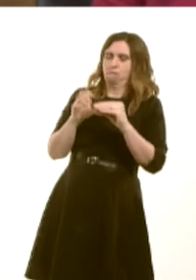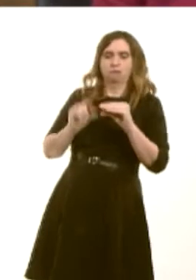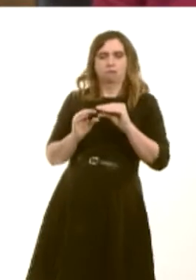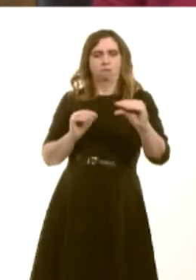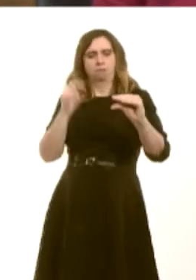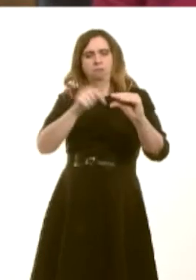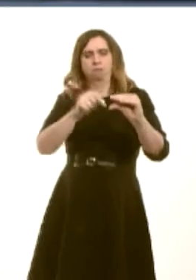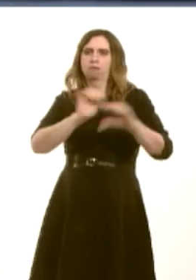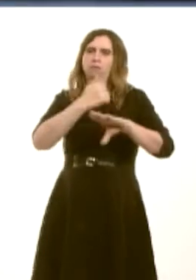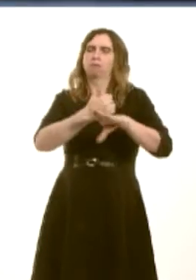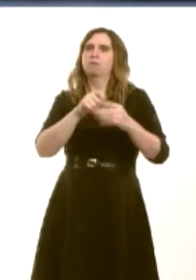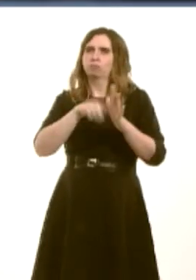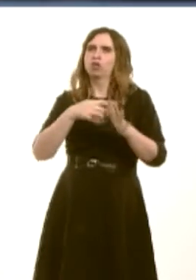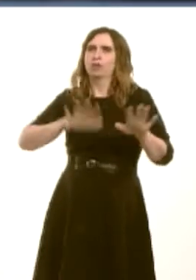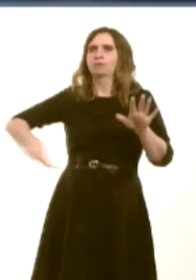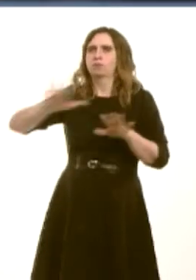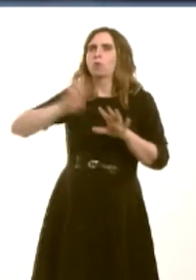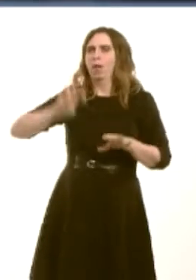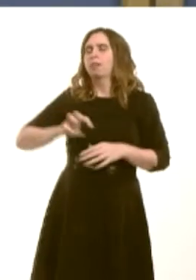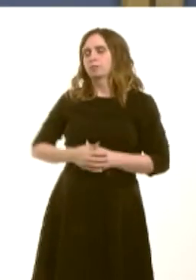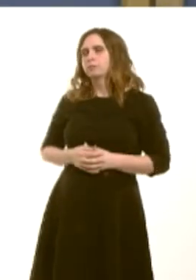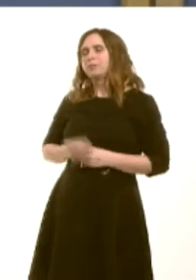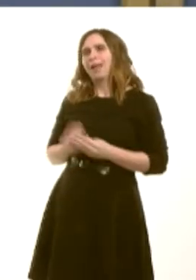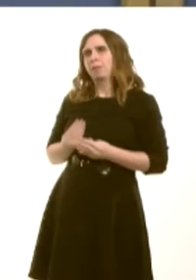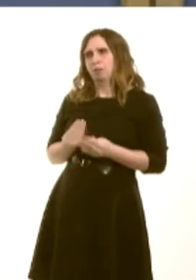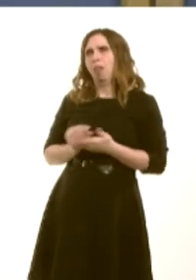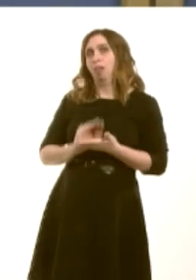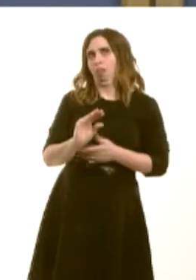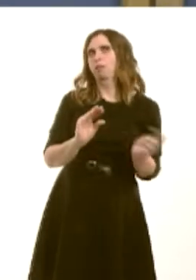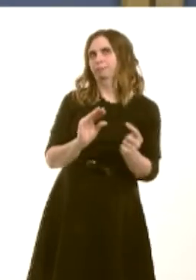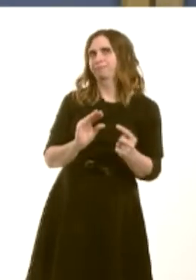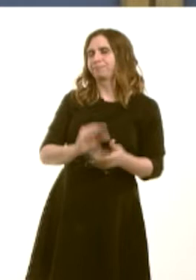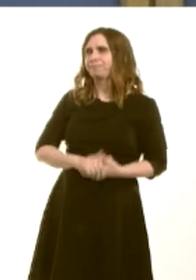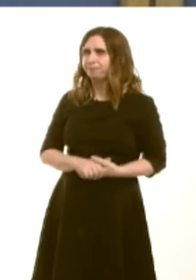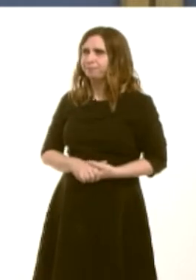projects across Wales. Christine Chapman: I was delighted when the